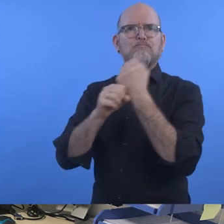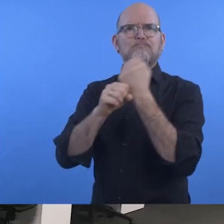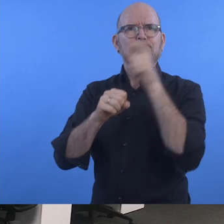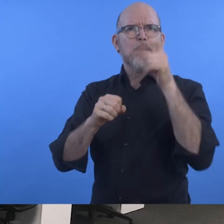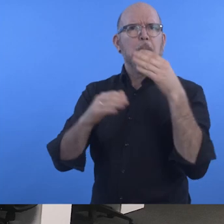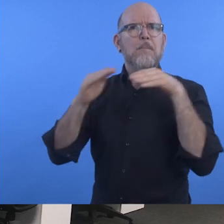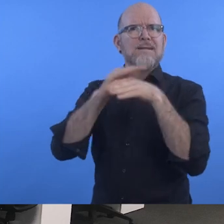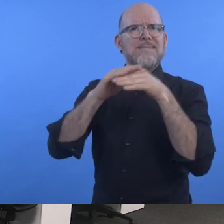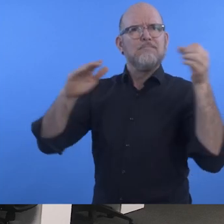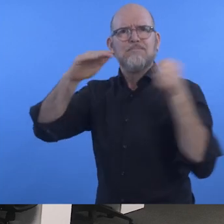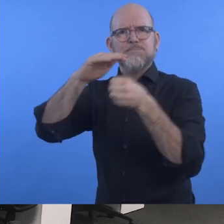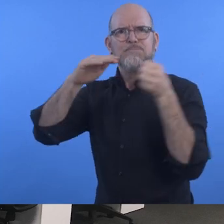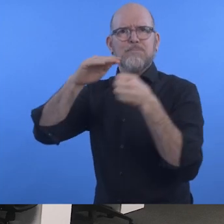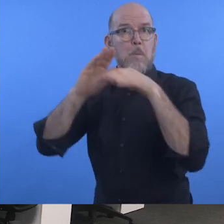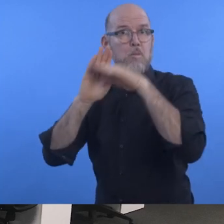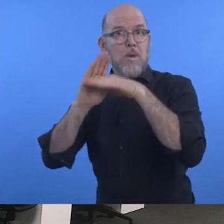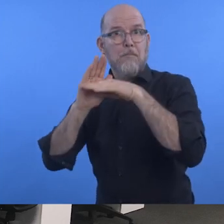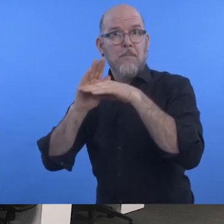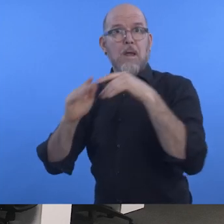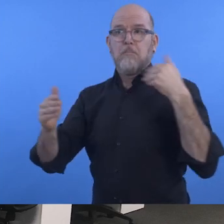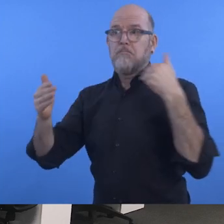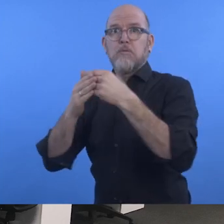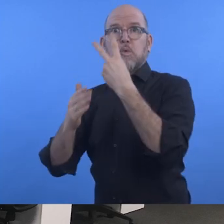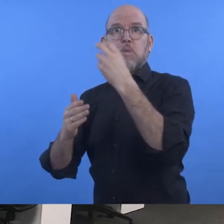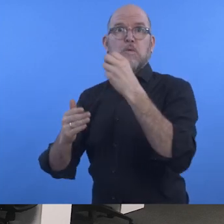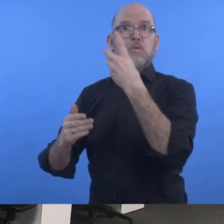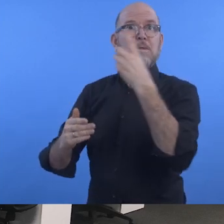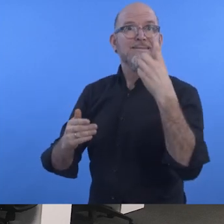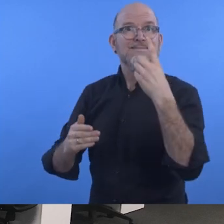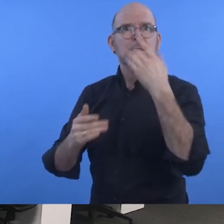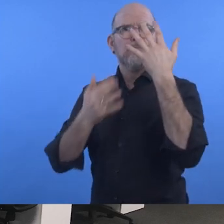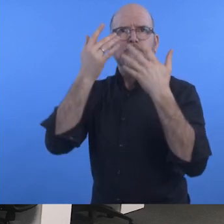and an internship programme. By 2021 the number of employees